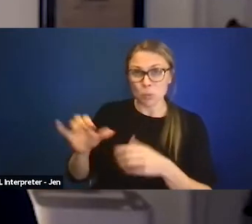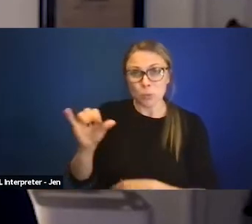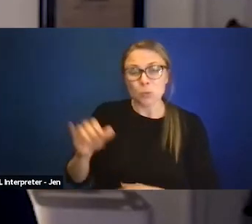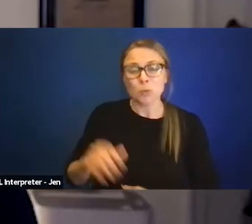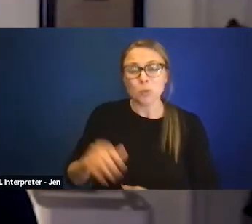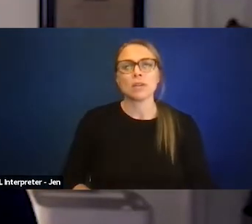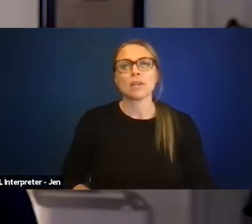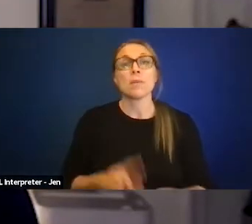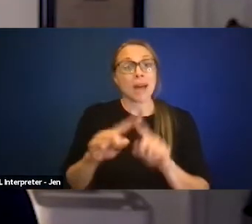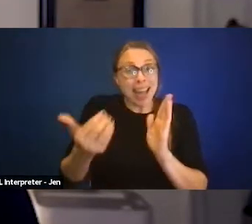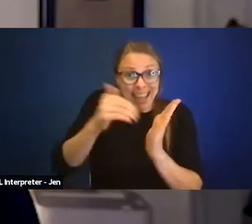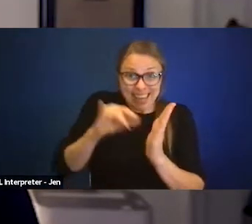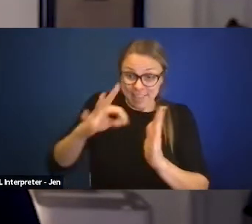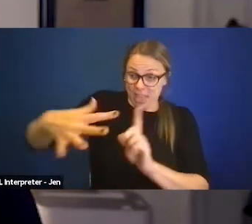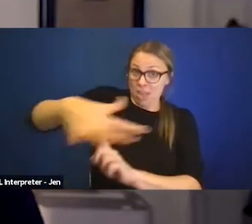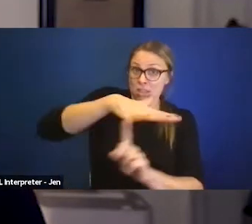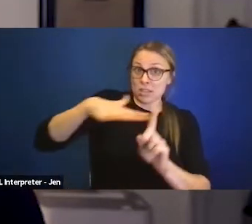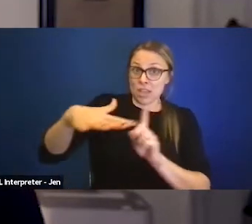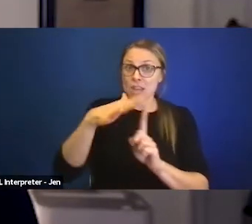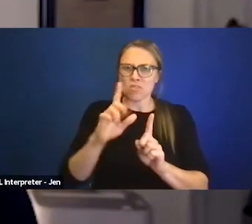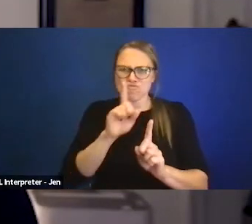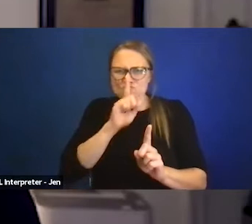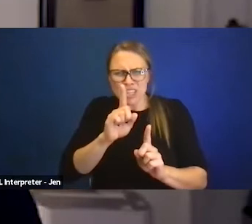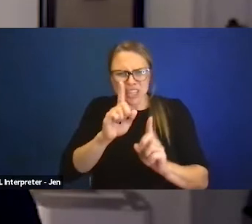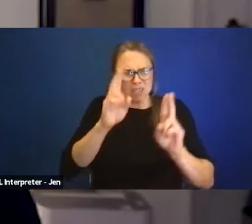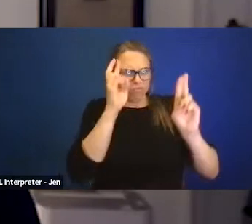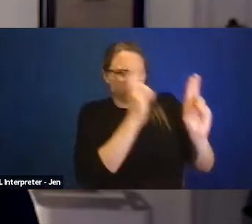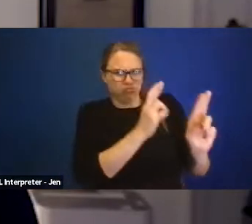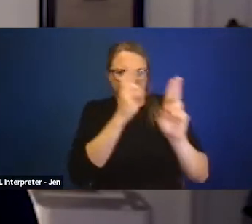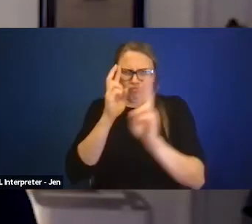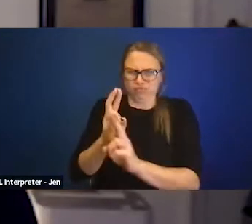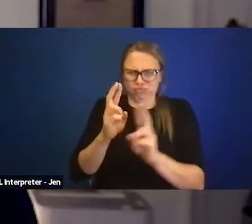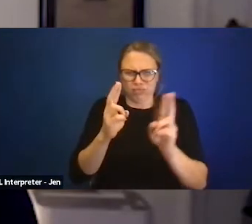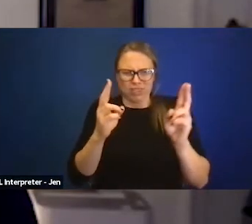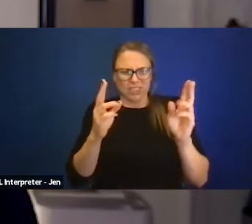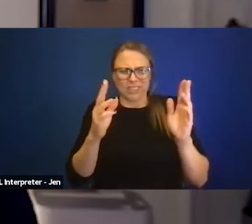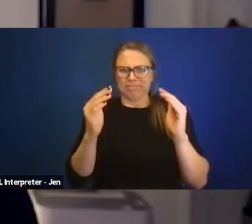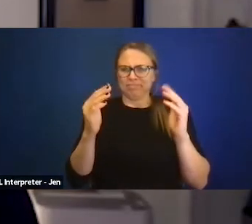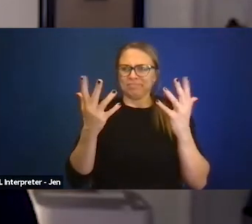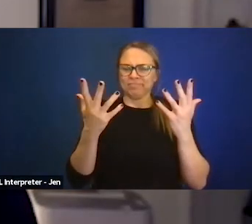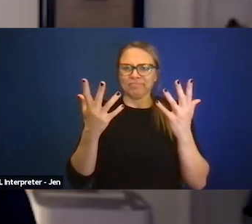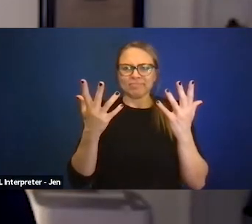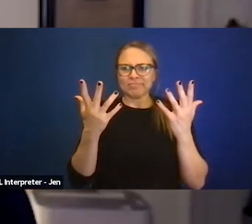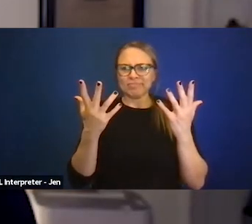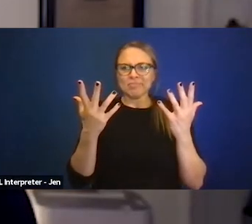which is conducive and truly respectful, then I think learning about what some